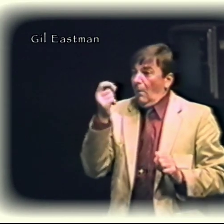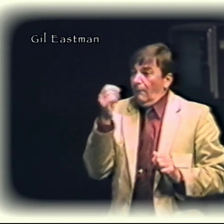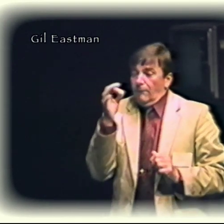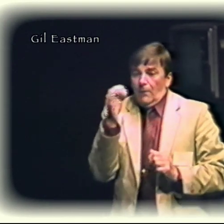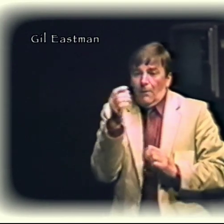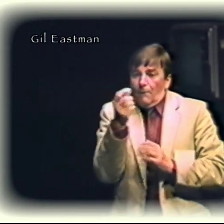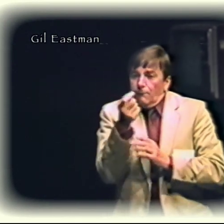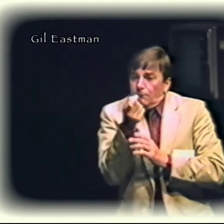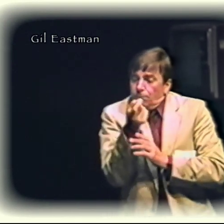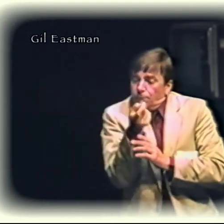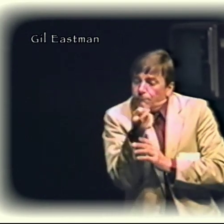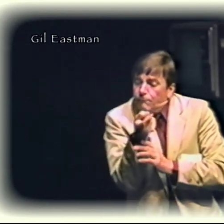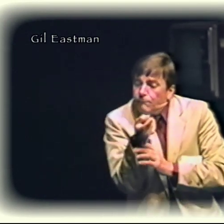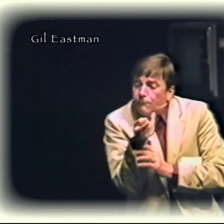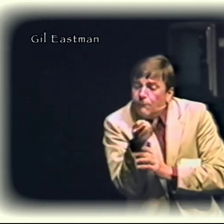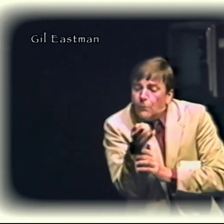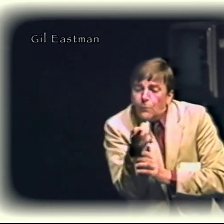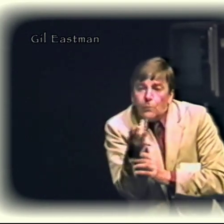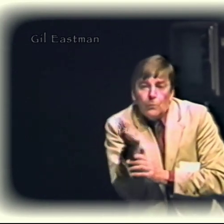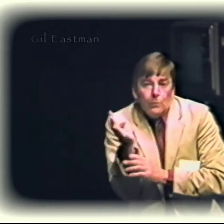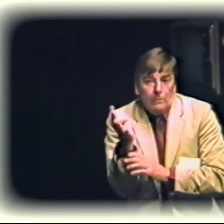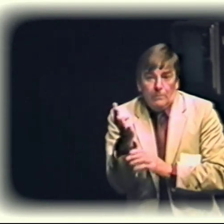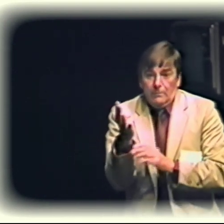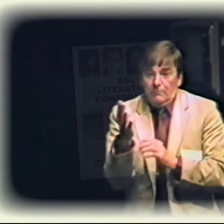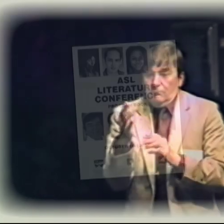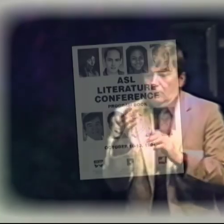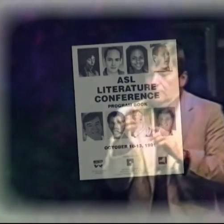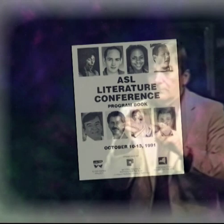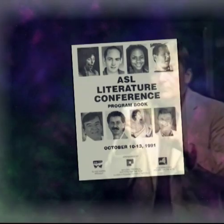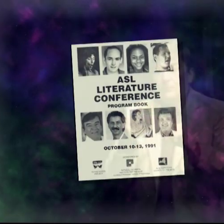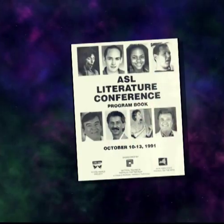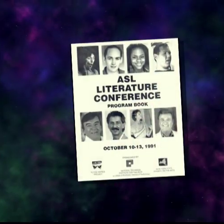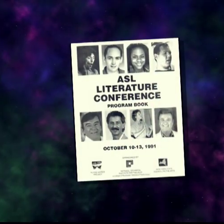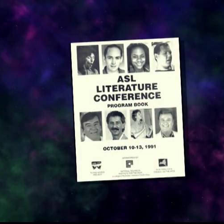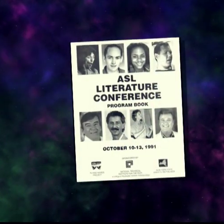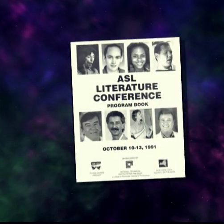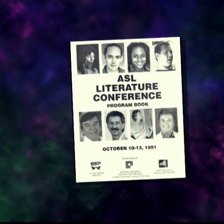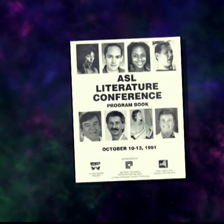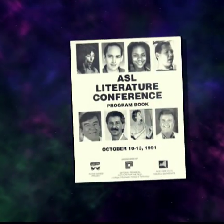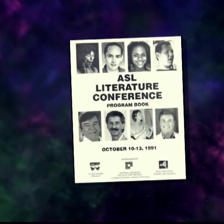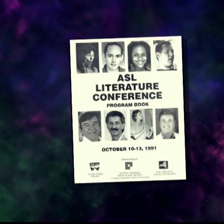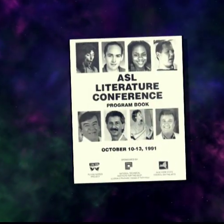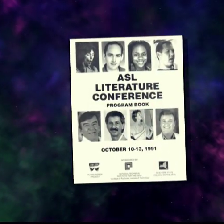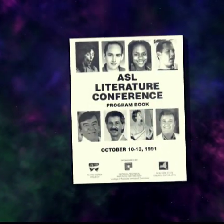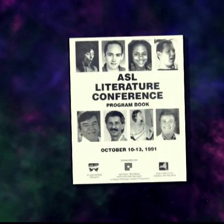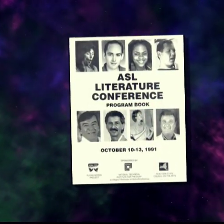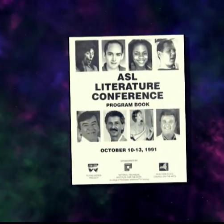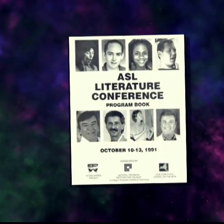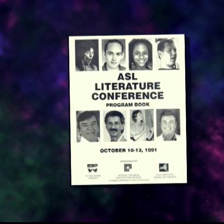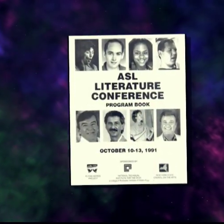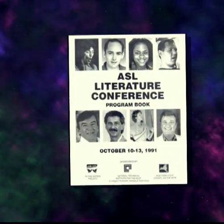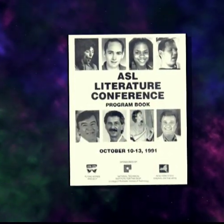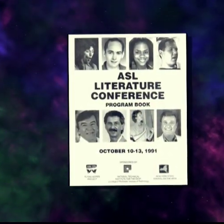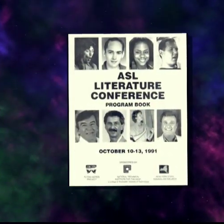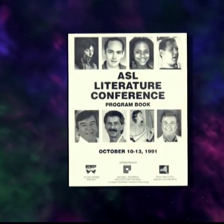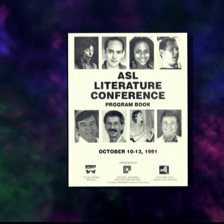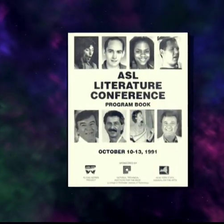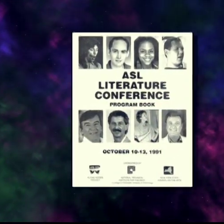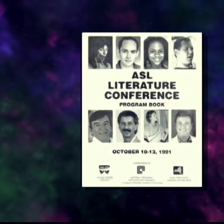I'd set up the second ASL poetry conference. Laurie Brewer over at NTID suggested